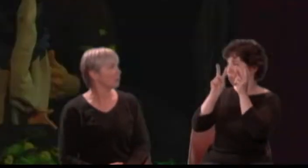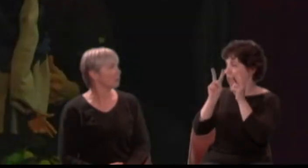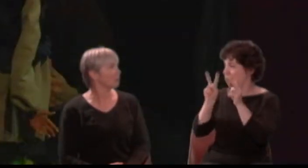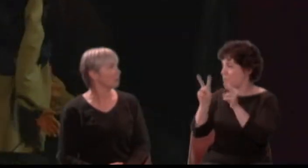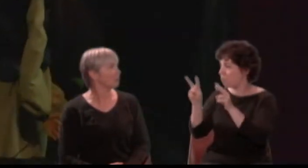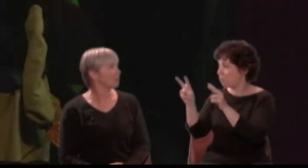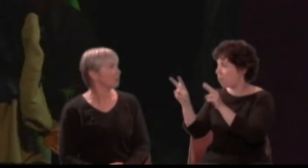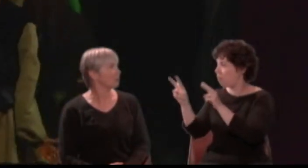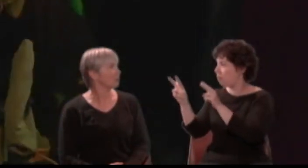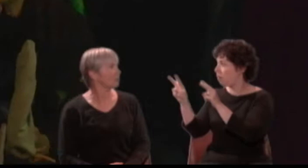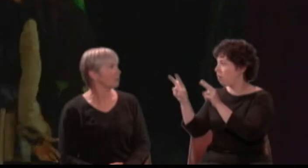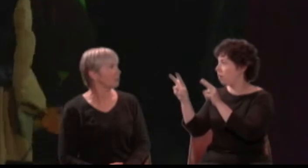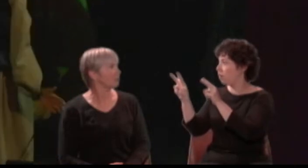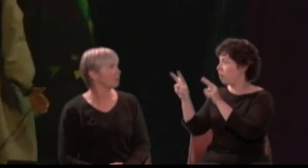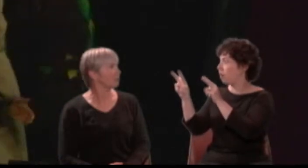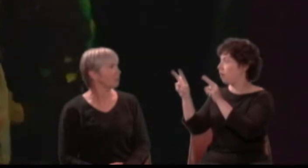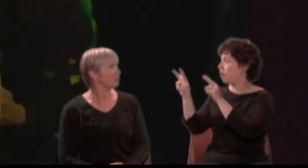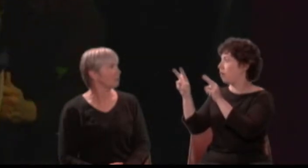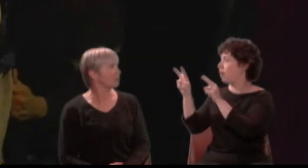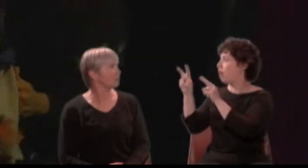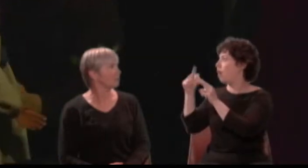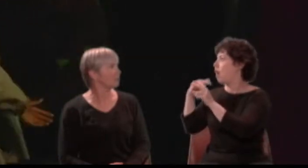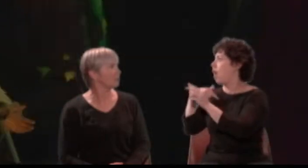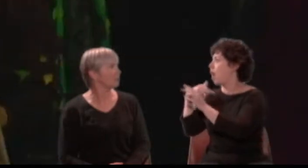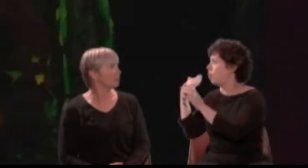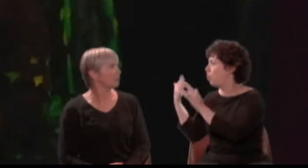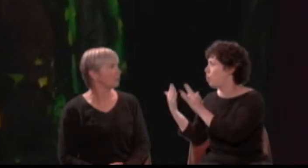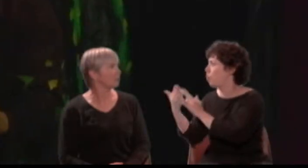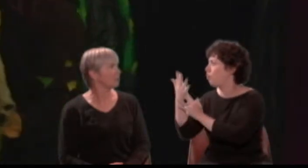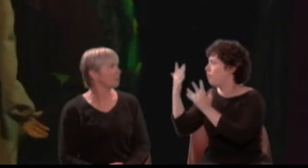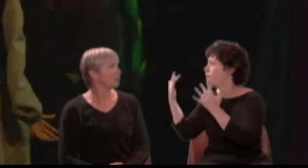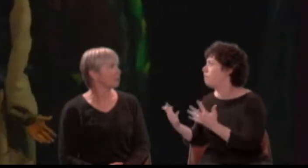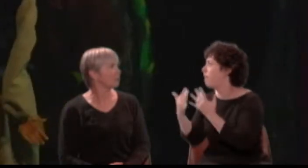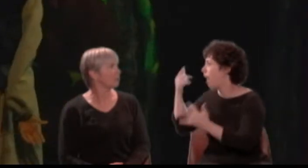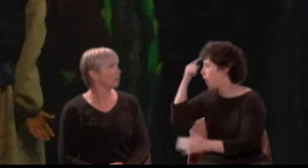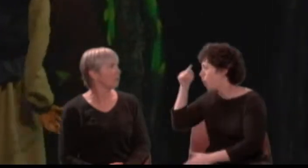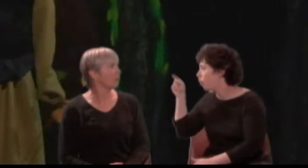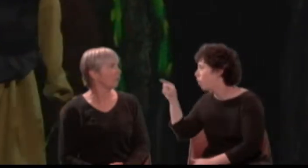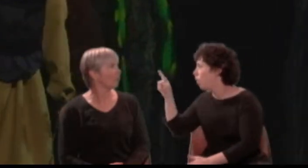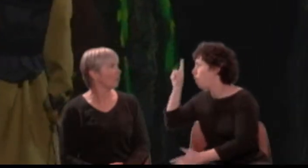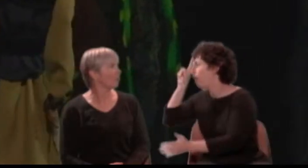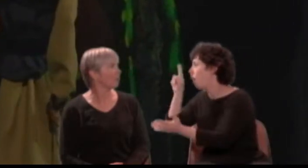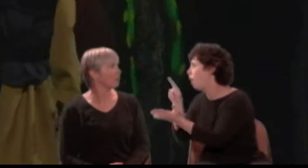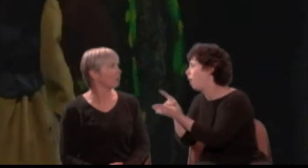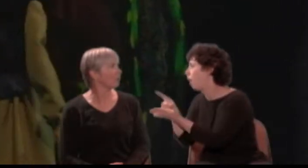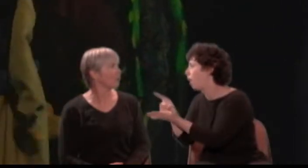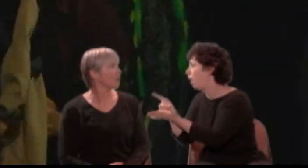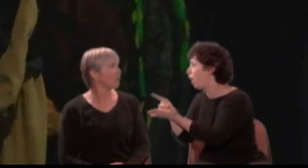Lysander: And run through fire I will for thy sweet sake. Transparent Helena!